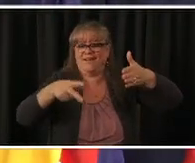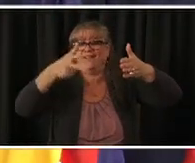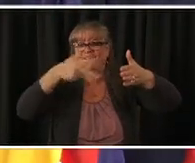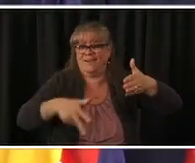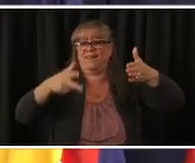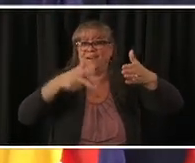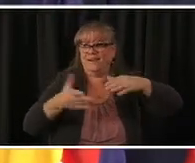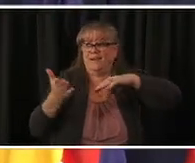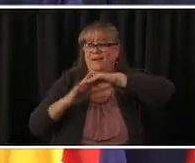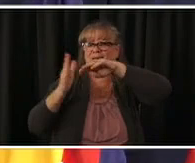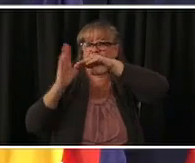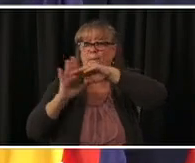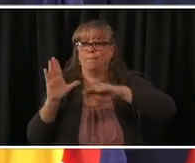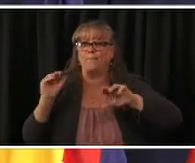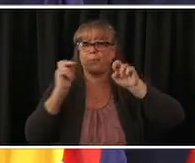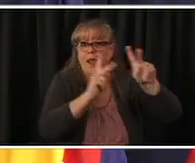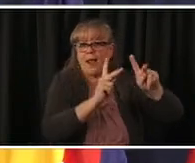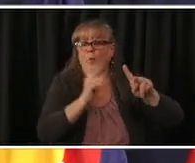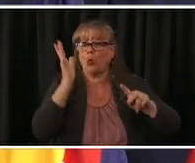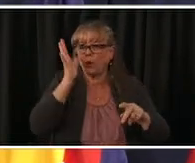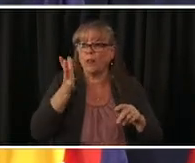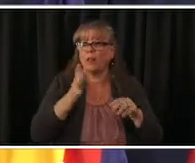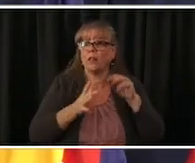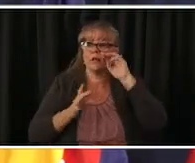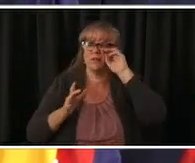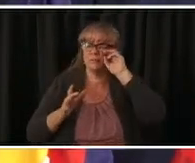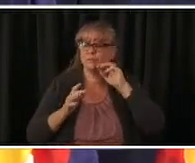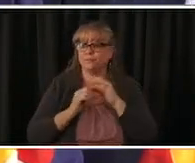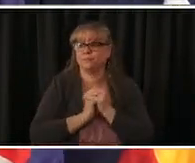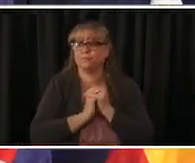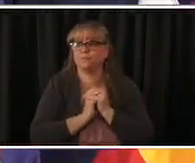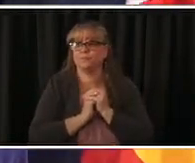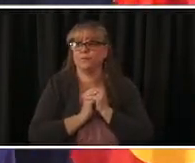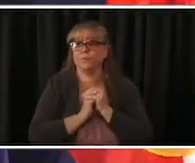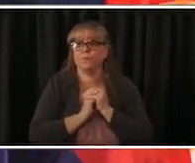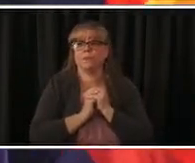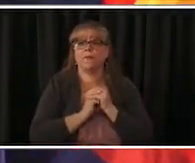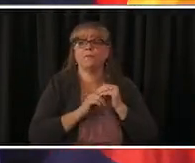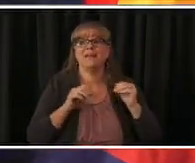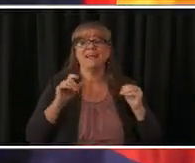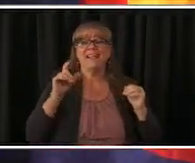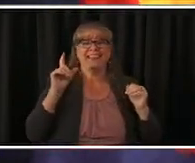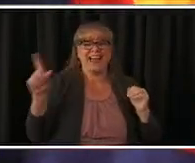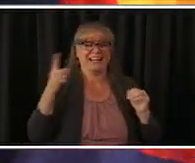thanks governor next slide please so as the governor reiterated and he talked about april 2nd